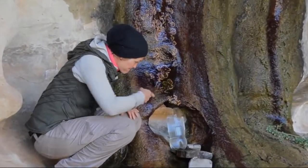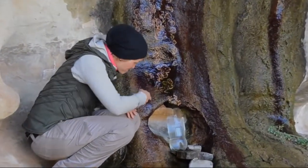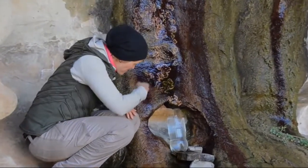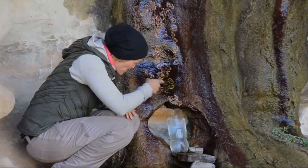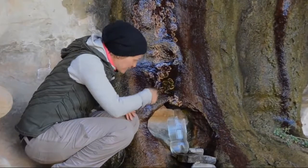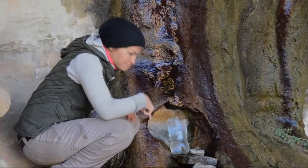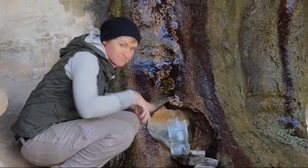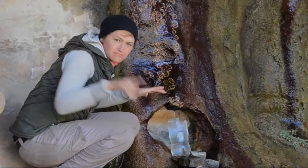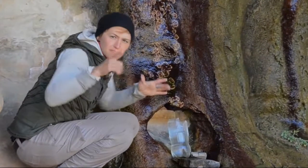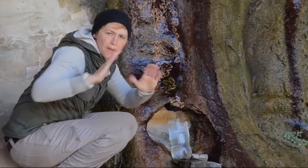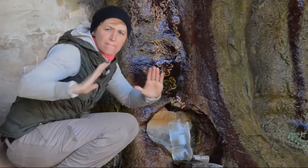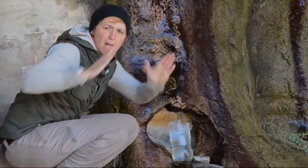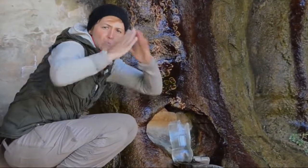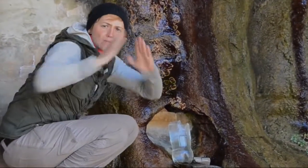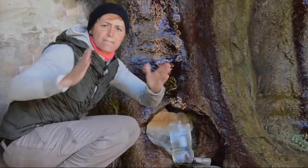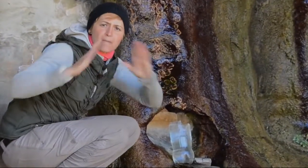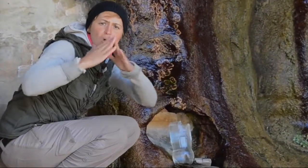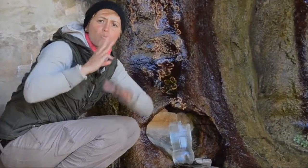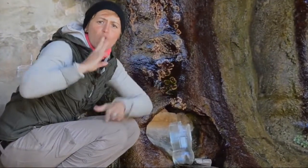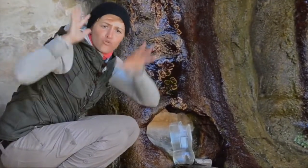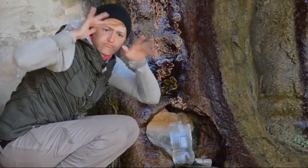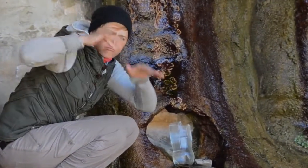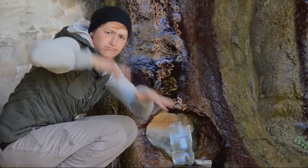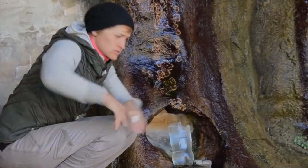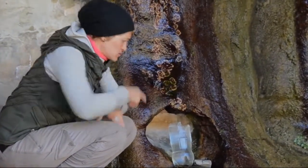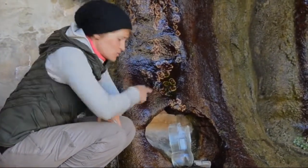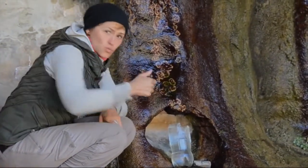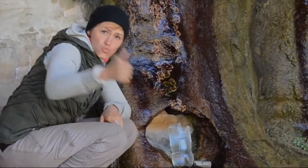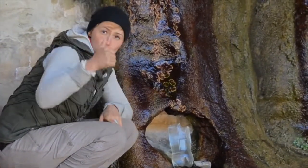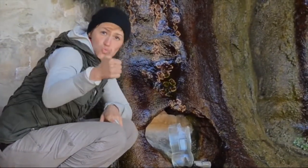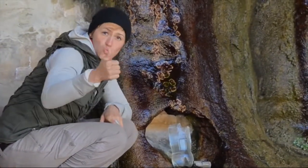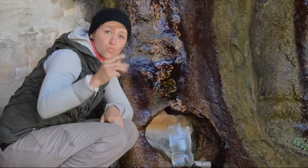Look at this. Mountain water is good drinkable water.